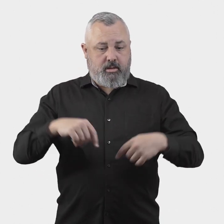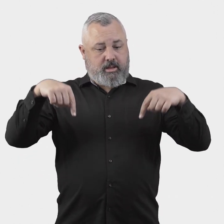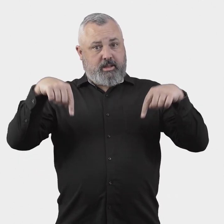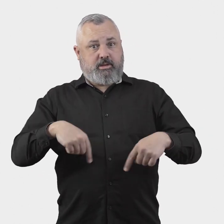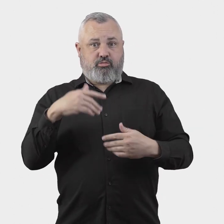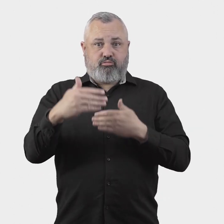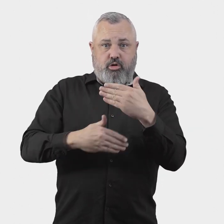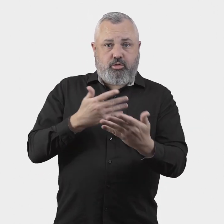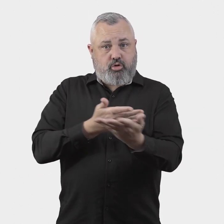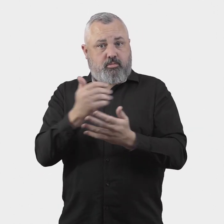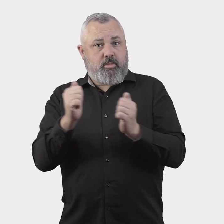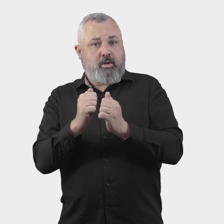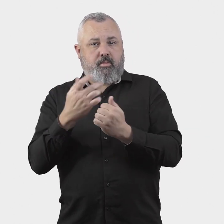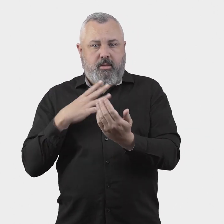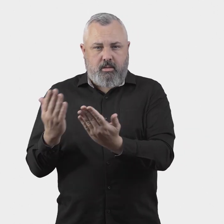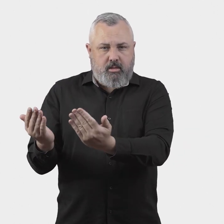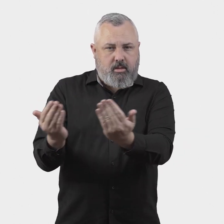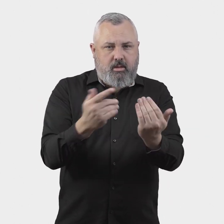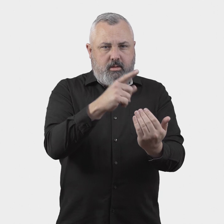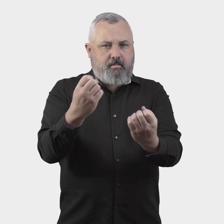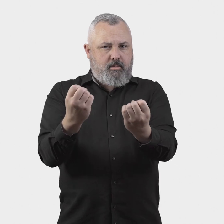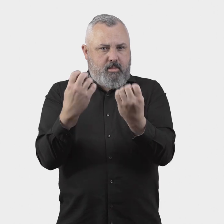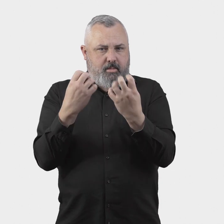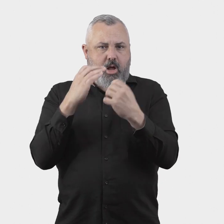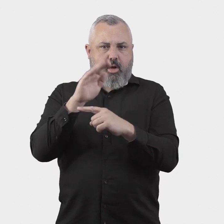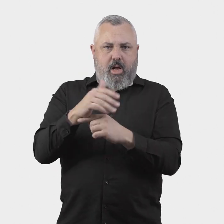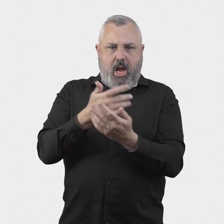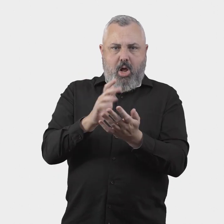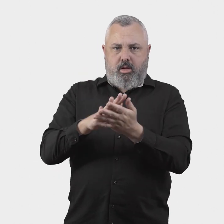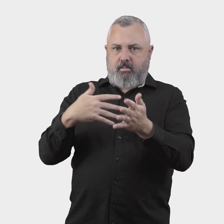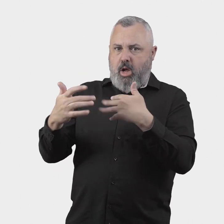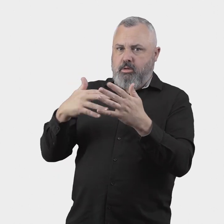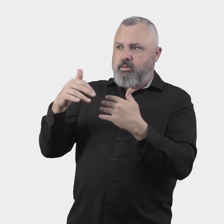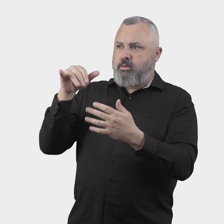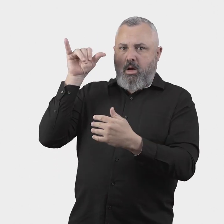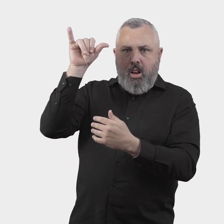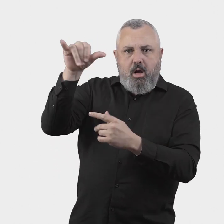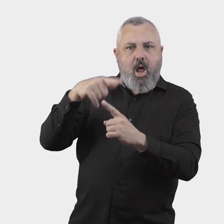This consultation paper seeks stakeholder views on the implementation of requirements for airlines and